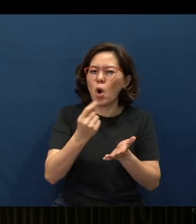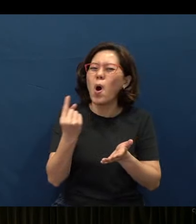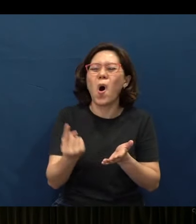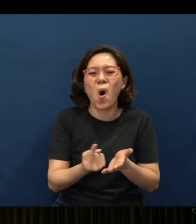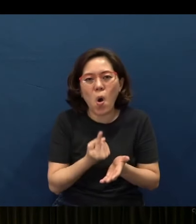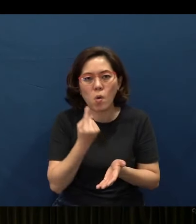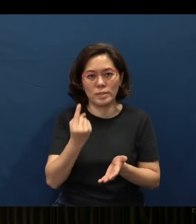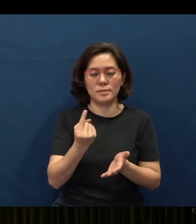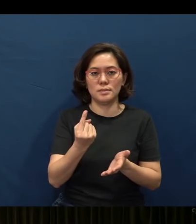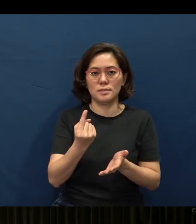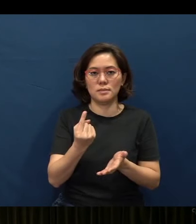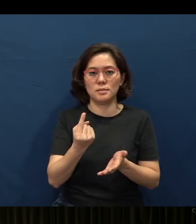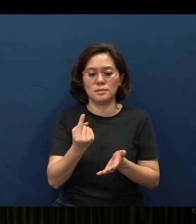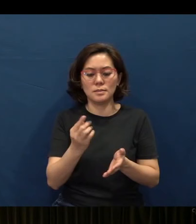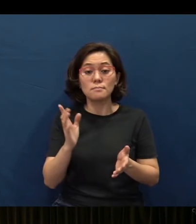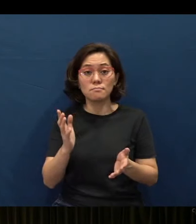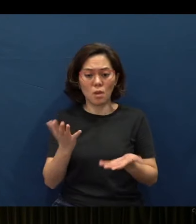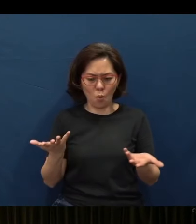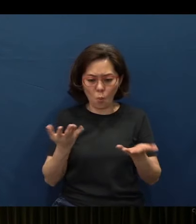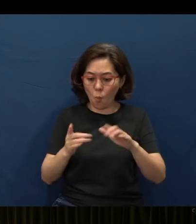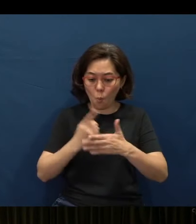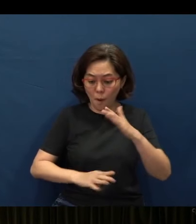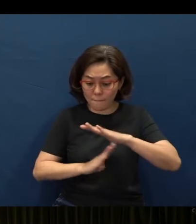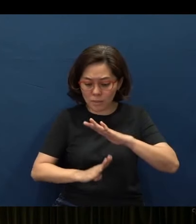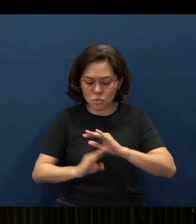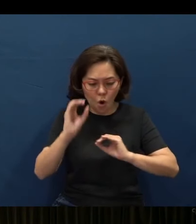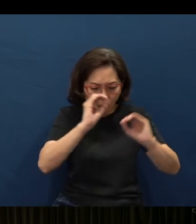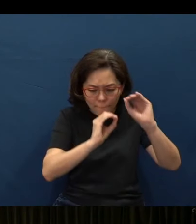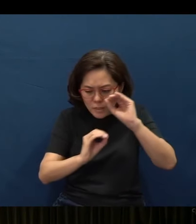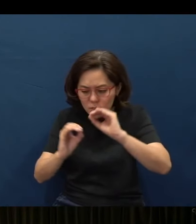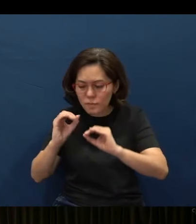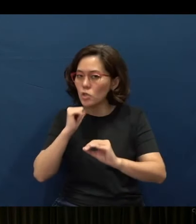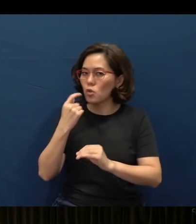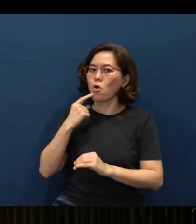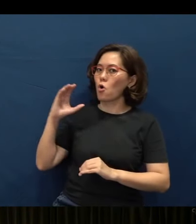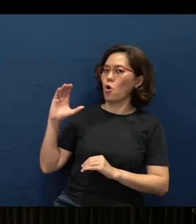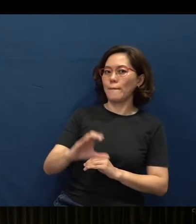They are observations, okay. They are not commands per se.